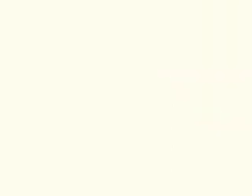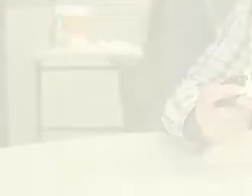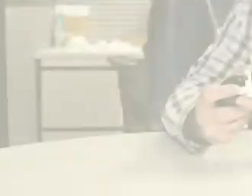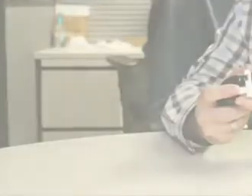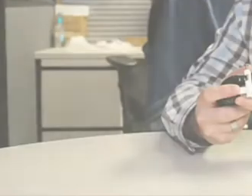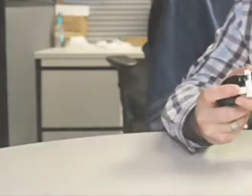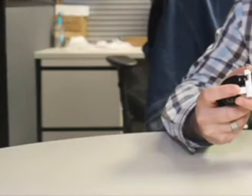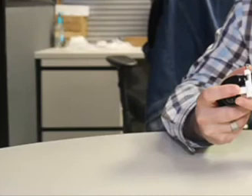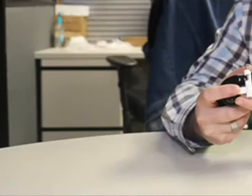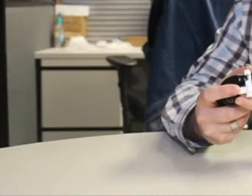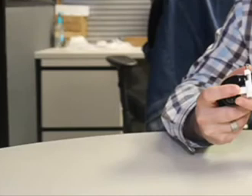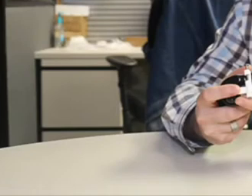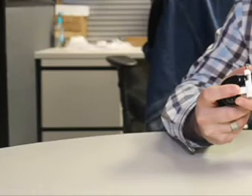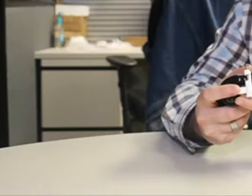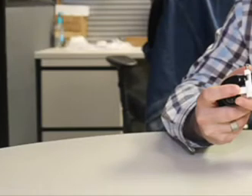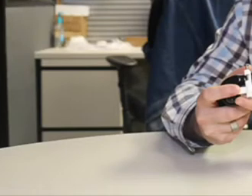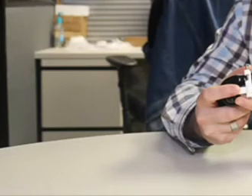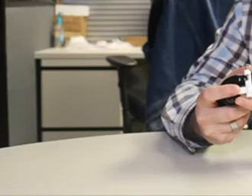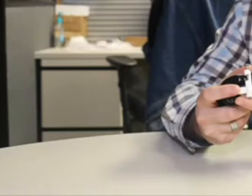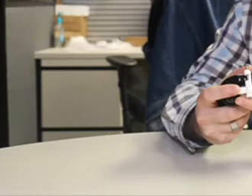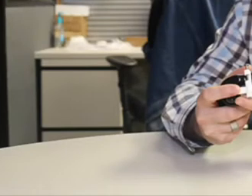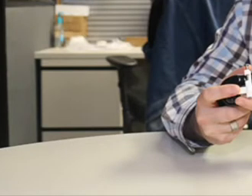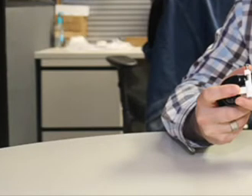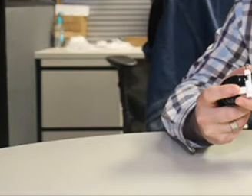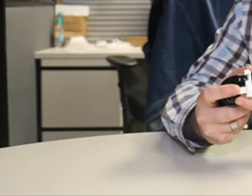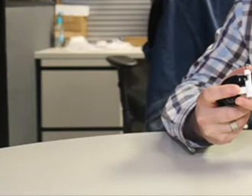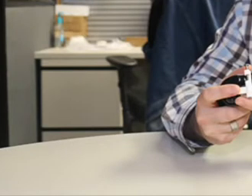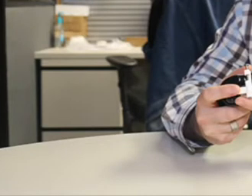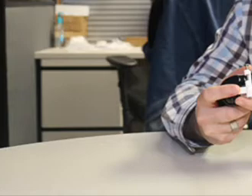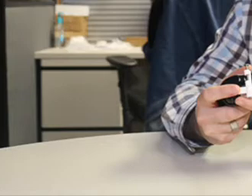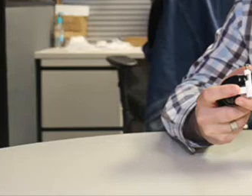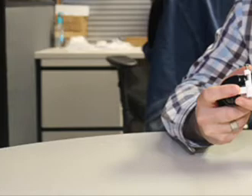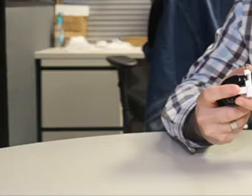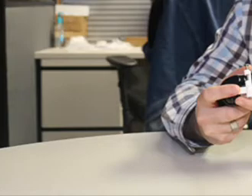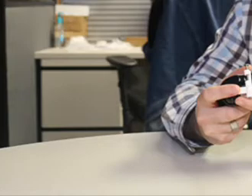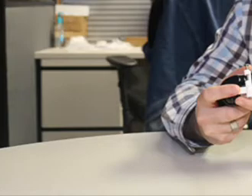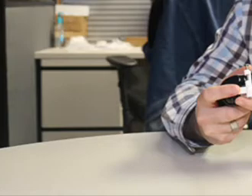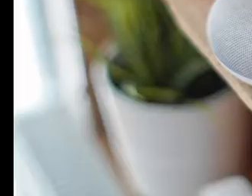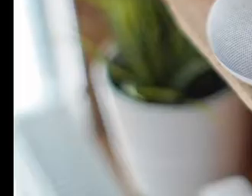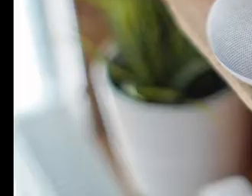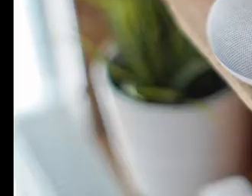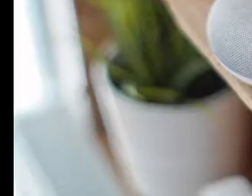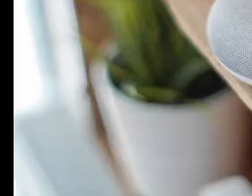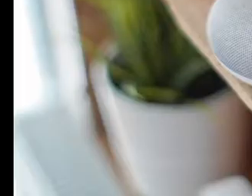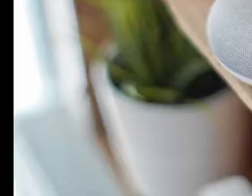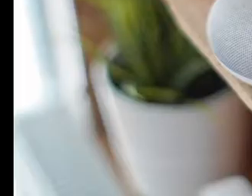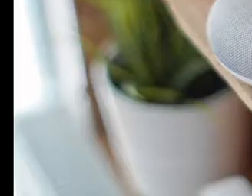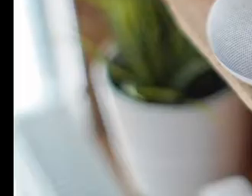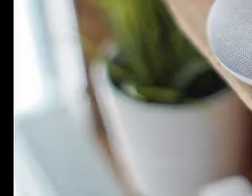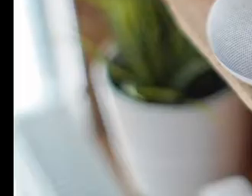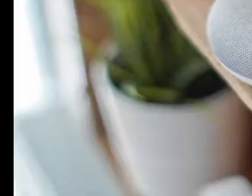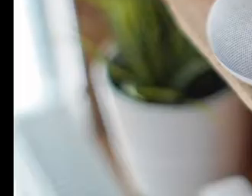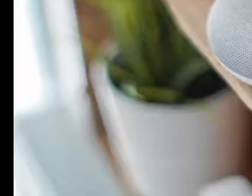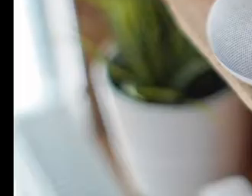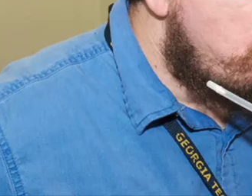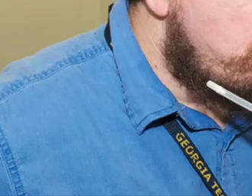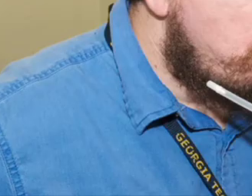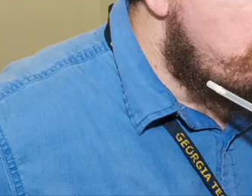Day, Accessible Media Platforms and Entertainment with Ben Jacobs, an expert in smart home technology,